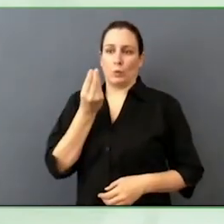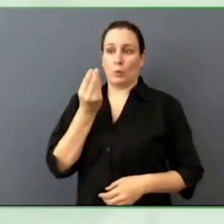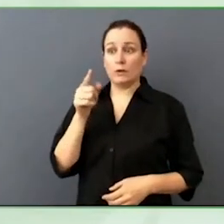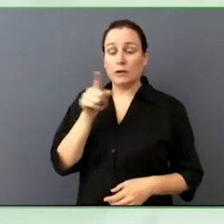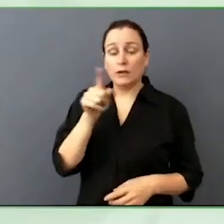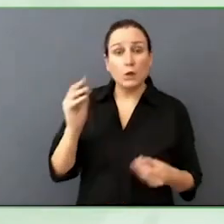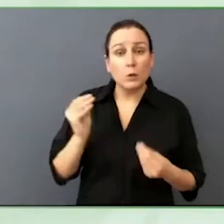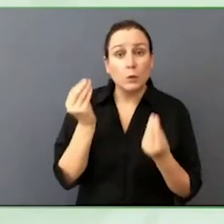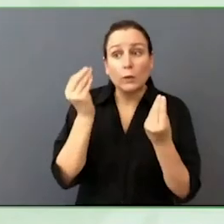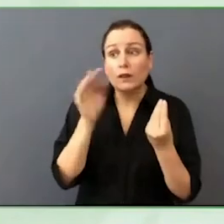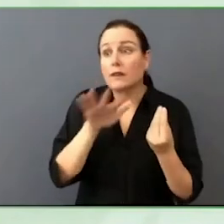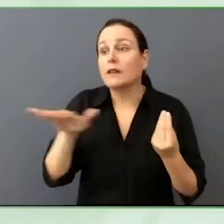How do you, Mary?